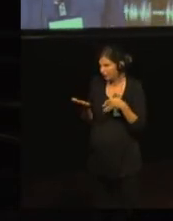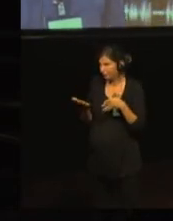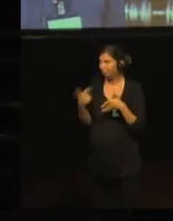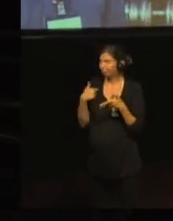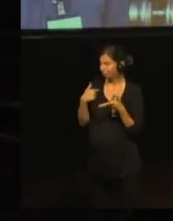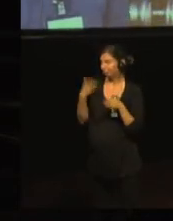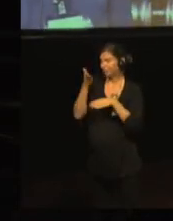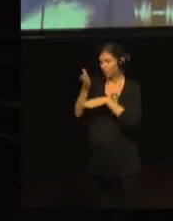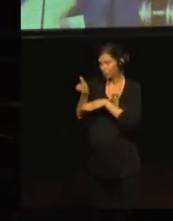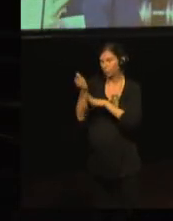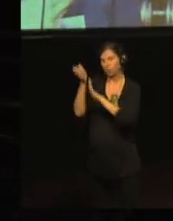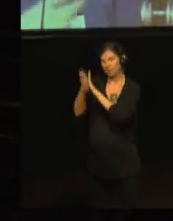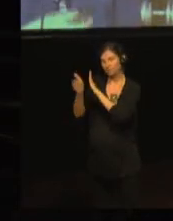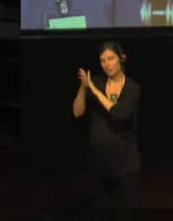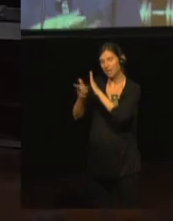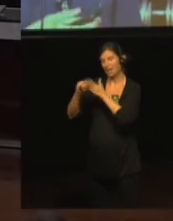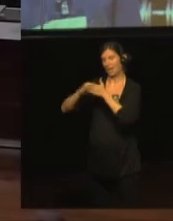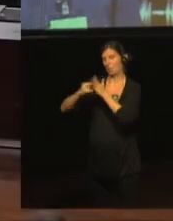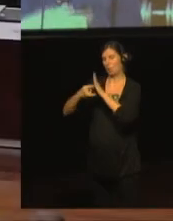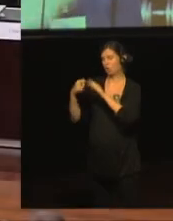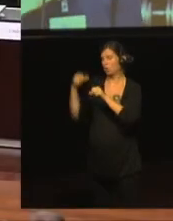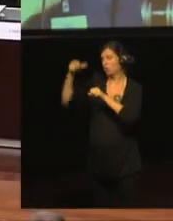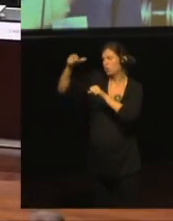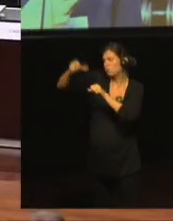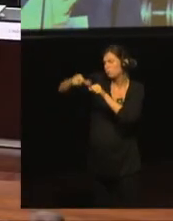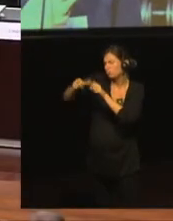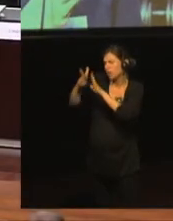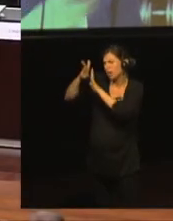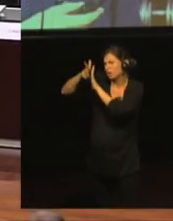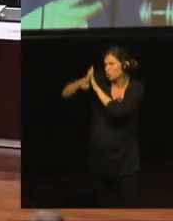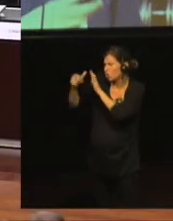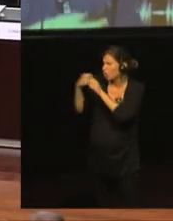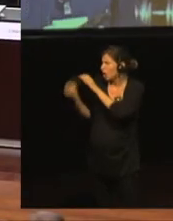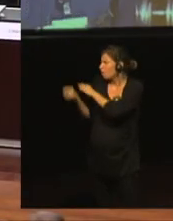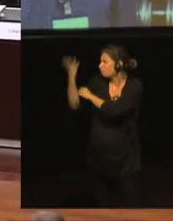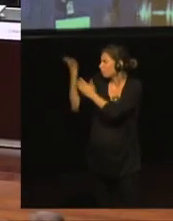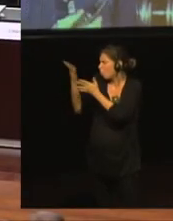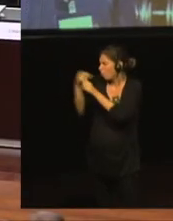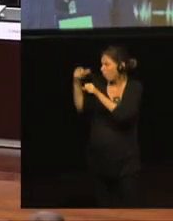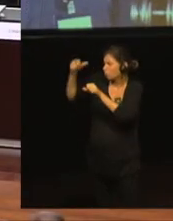and it was very important to explain to them the way we were thinking,